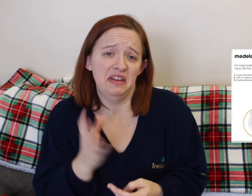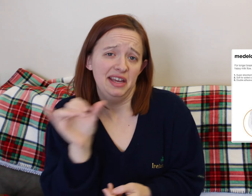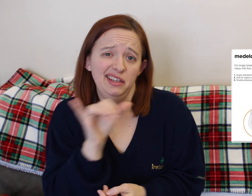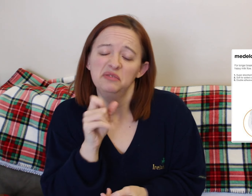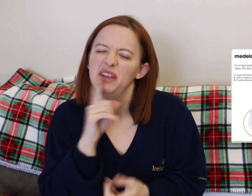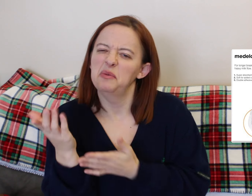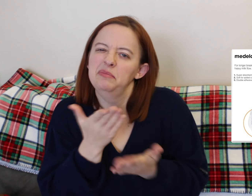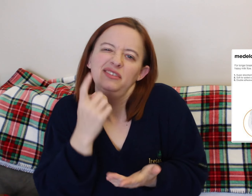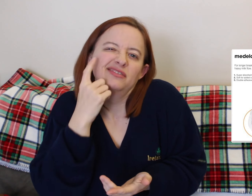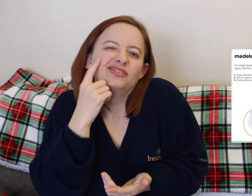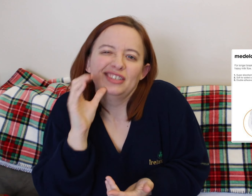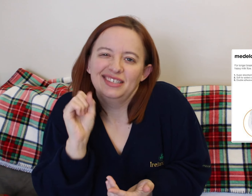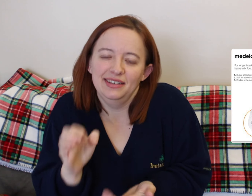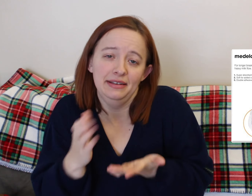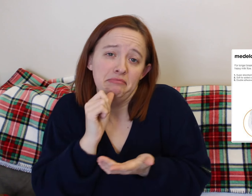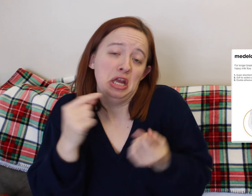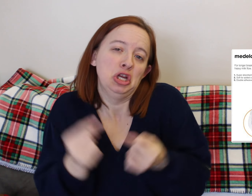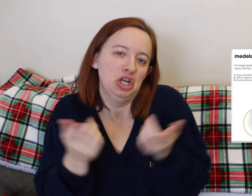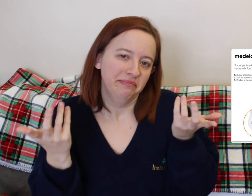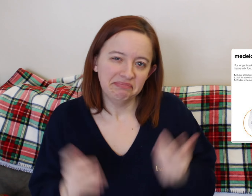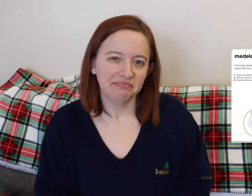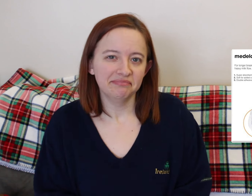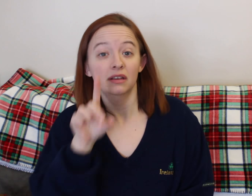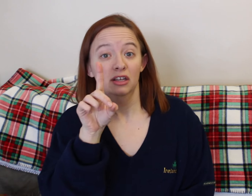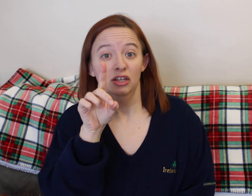a good supply, then it's definitely worth it. Just bring them with you.